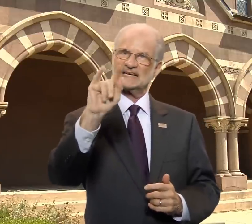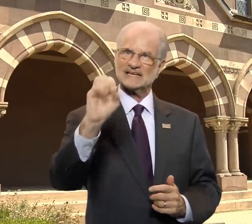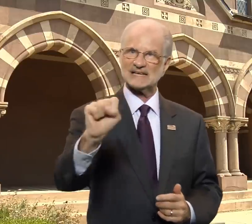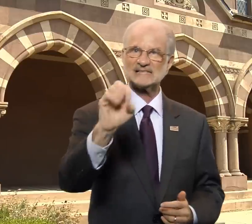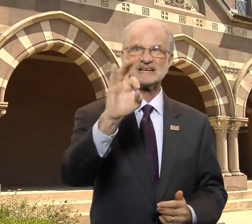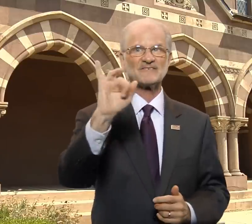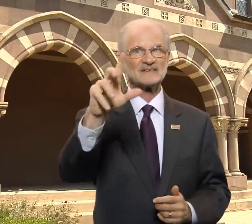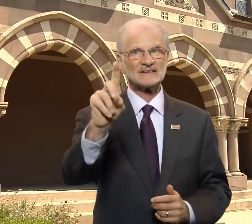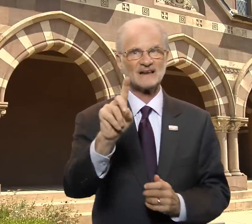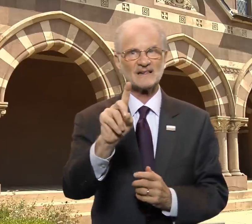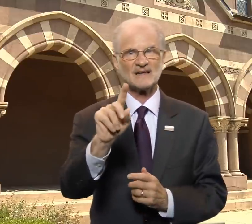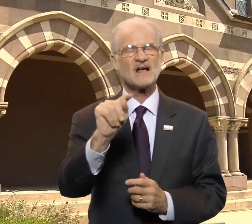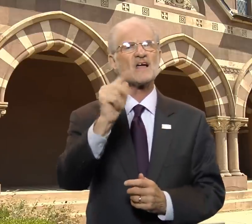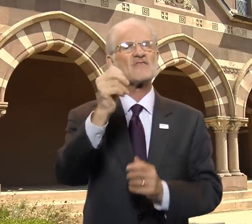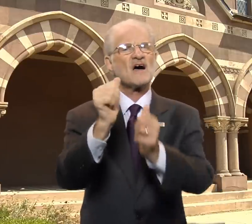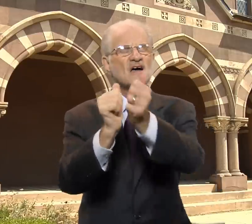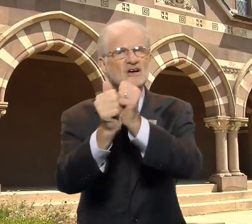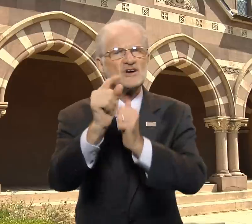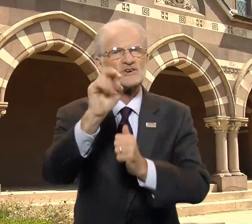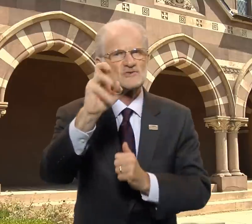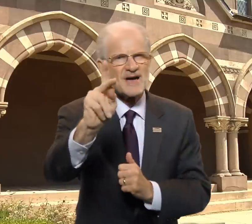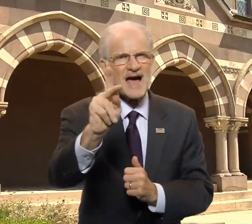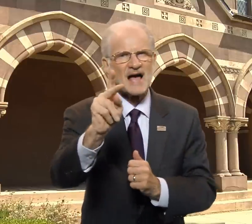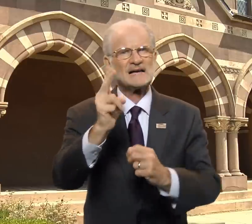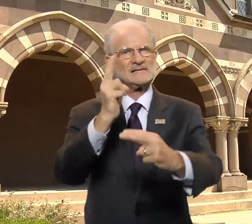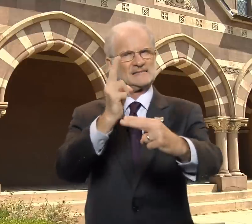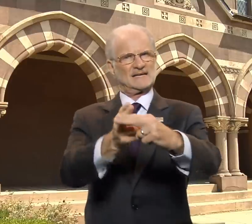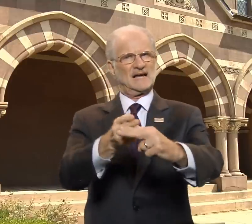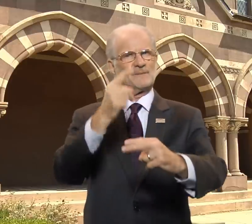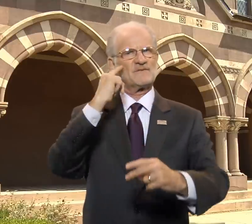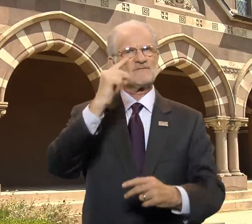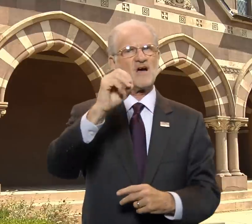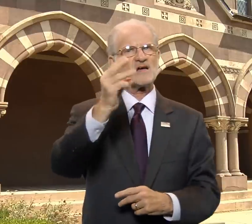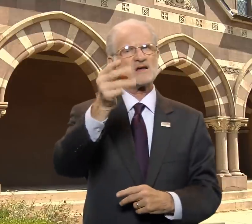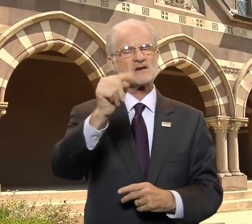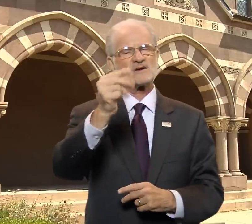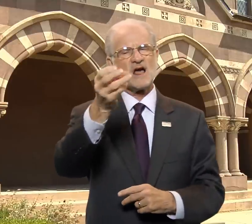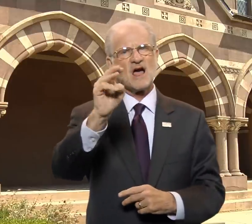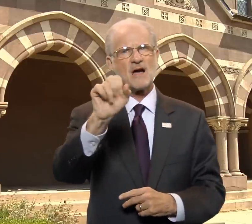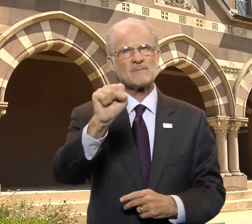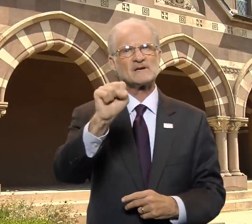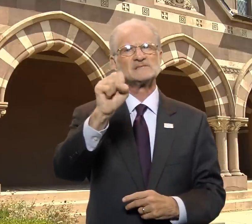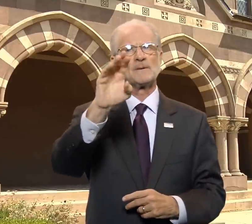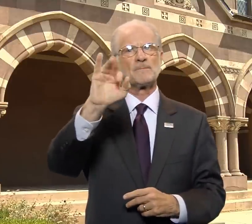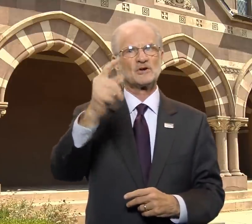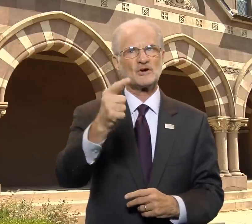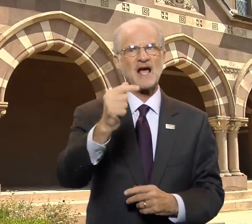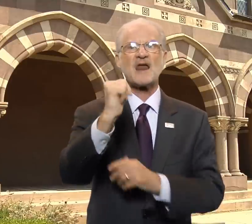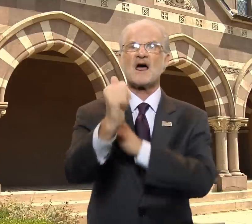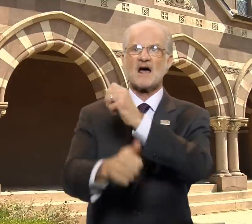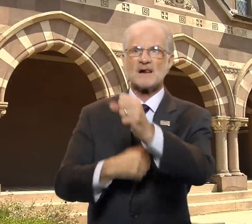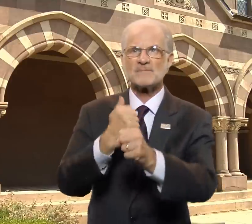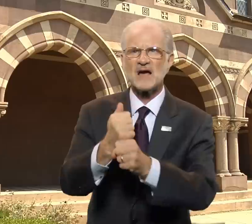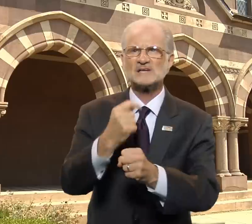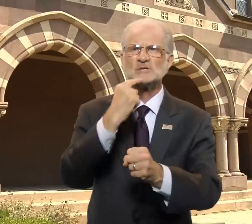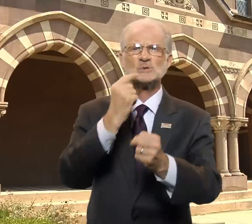The track is named for Thomas Berg, an alumnus who served